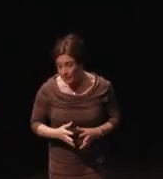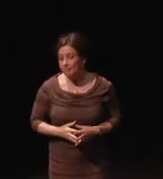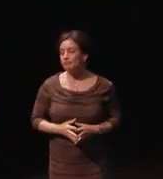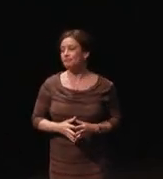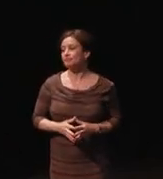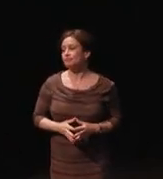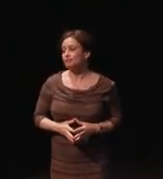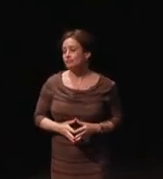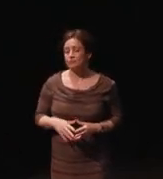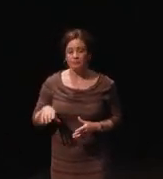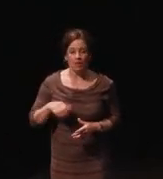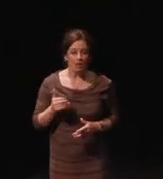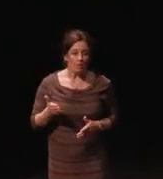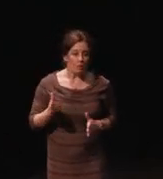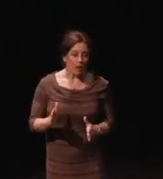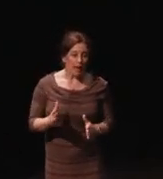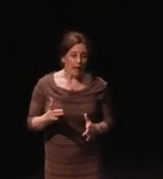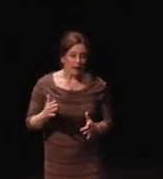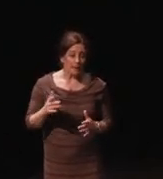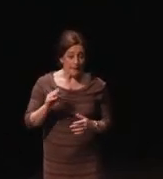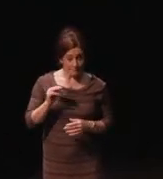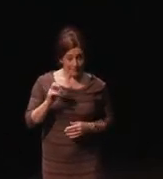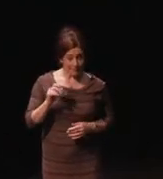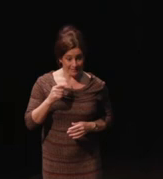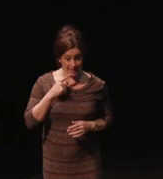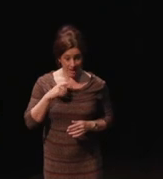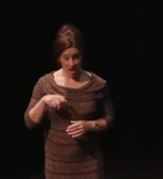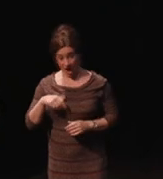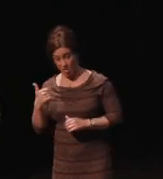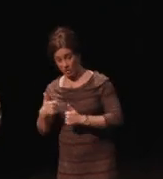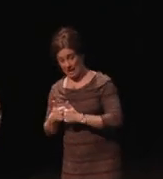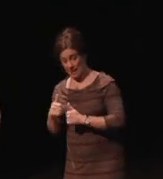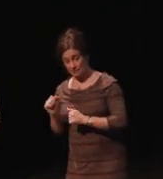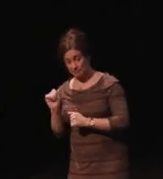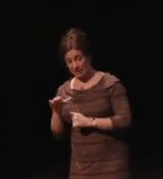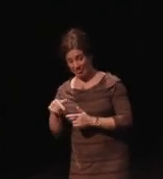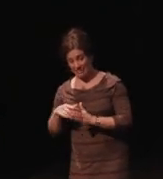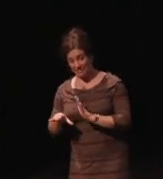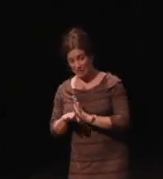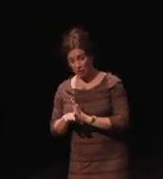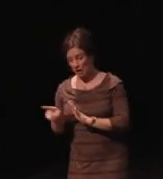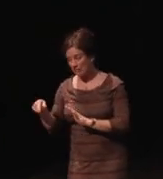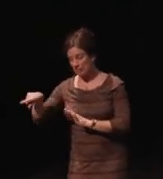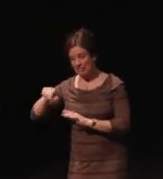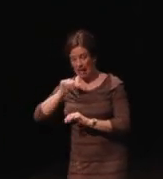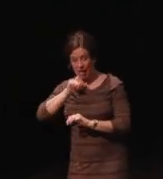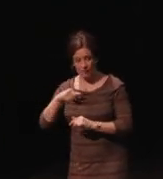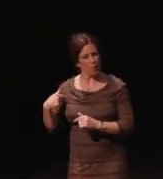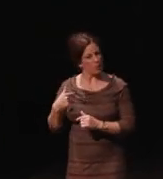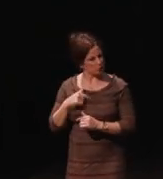Another way is from media saying, "Look this other game did this feature they totally love it, we should do that too."